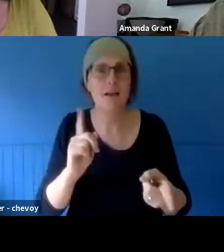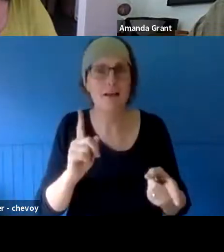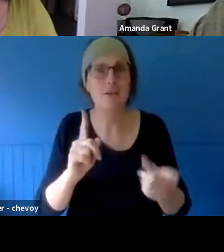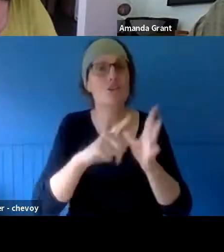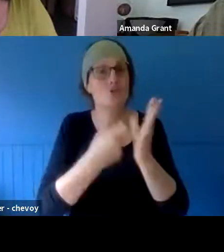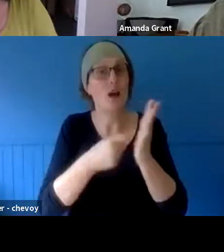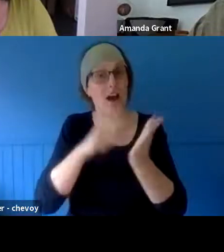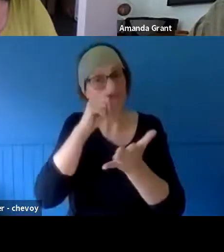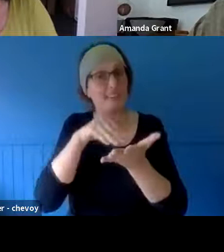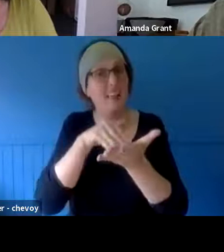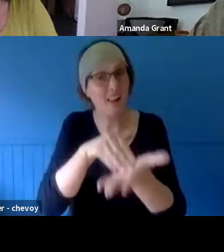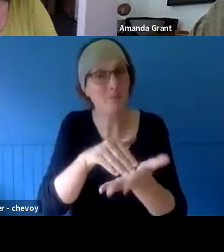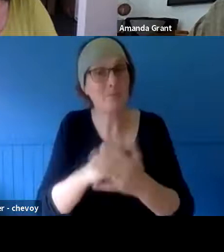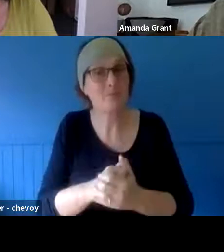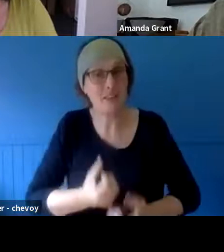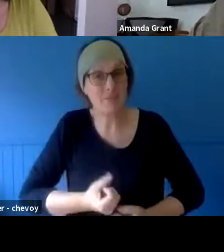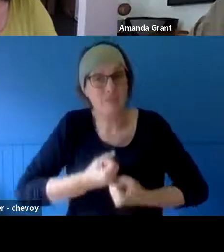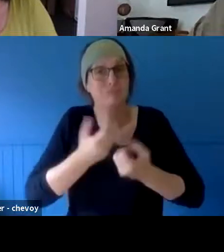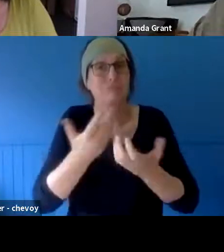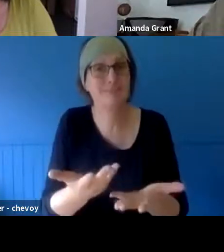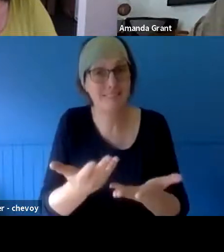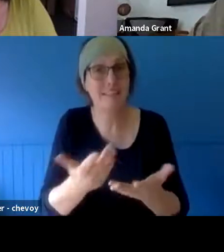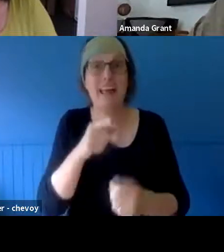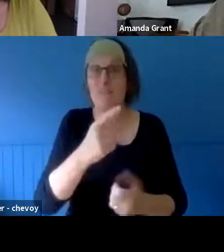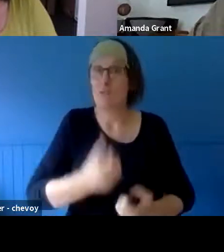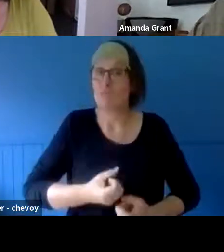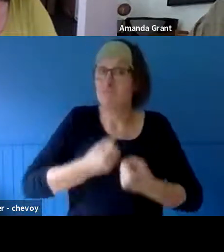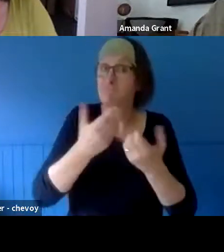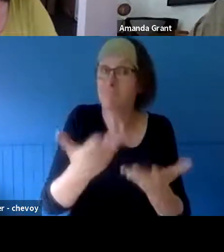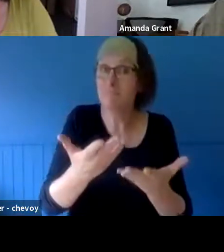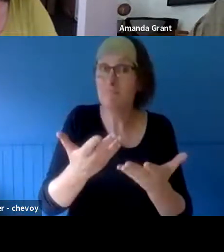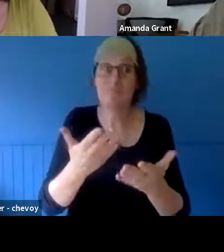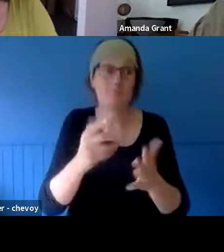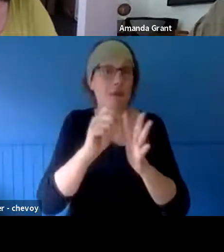out - whether that's poetry, whether that's visual, sculpture, movement,